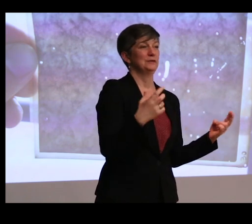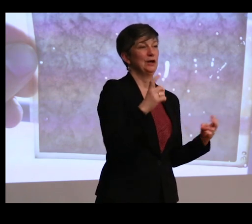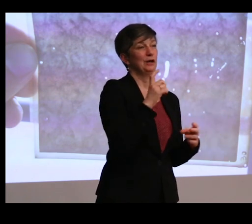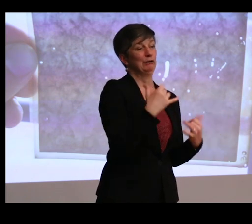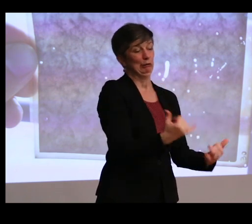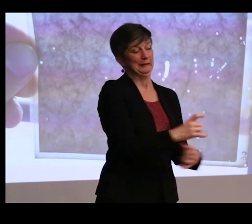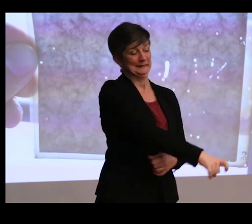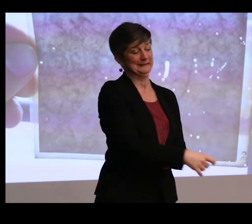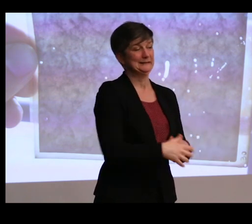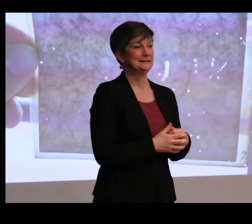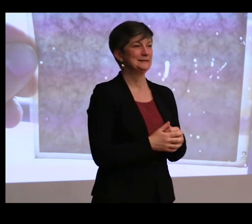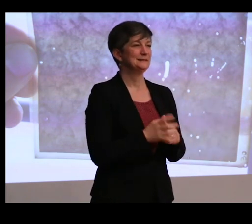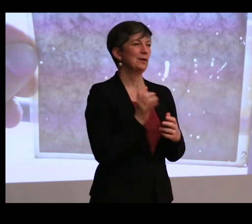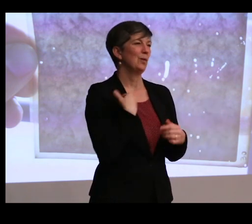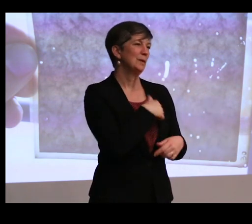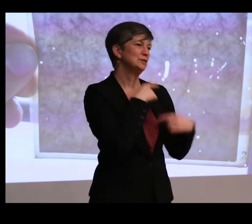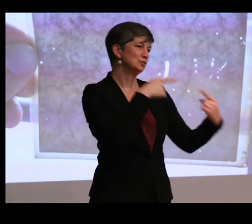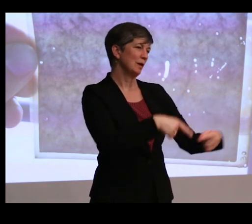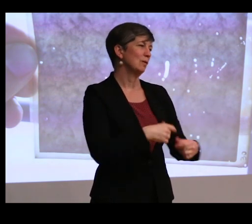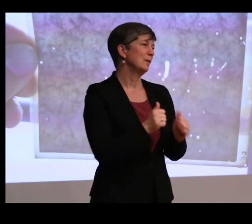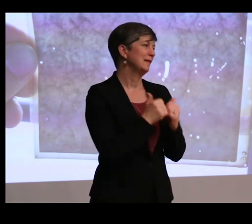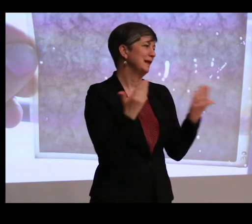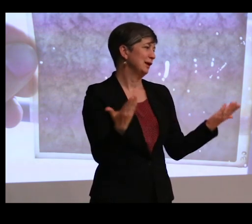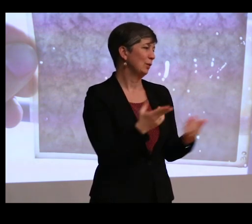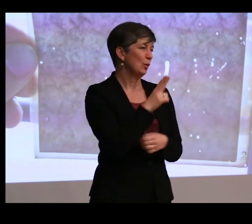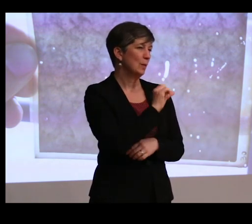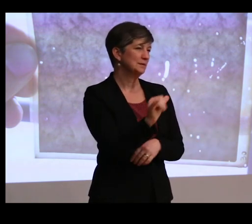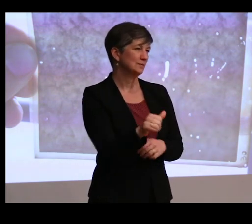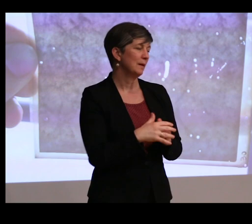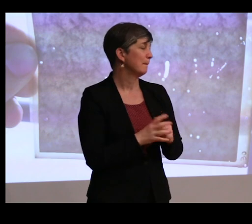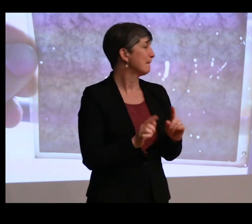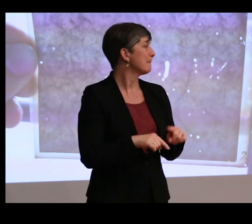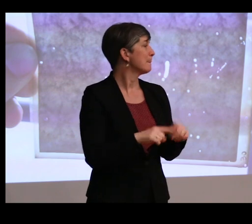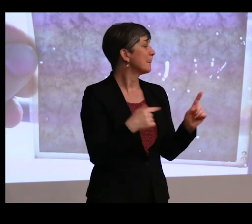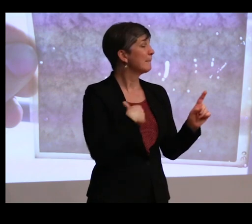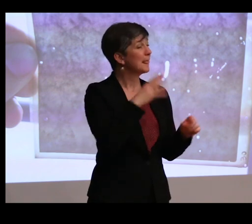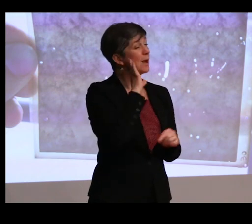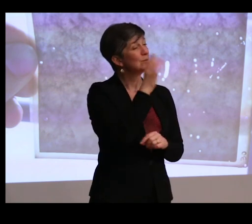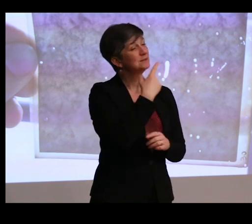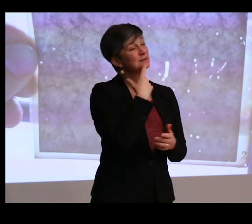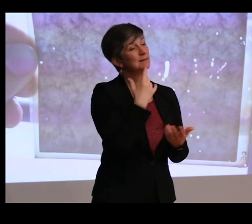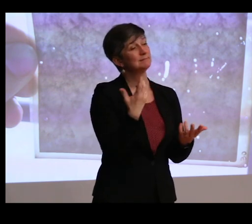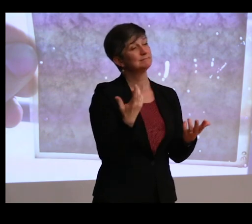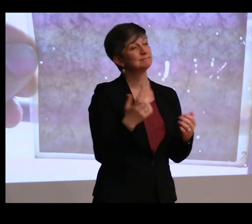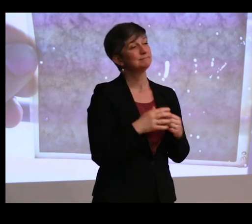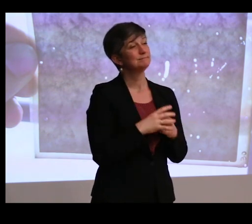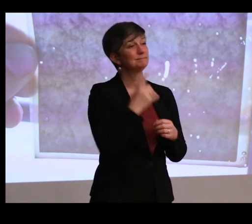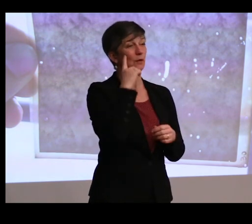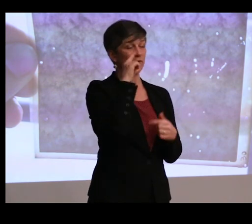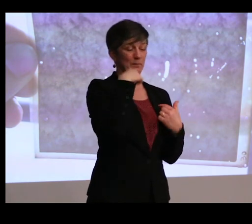And I think this is something we struggle with here as well. But I would say that, to me, they've